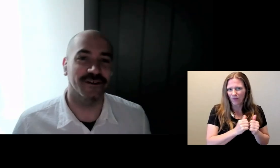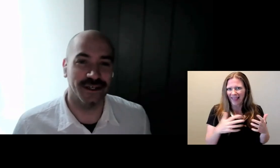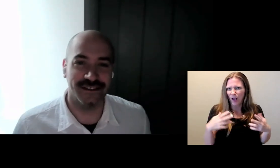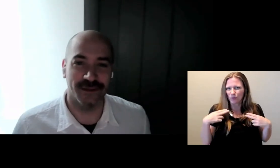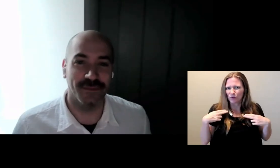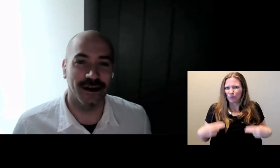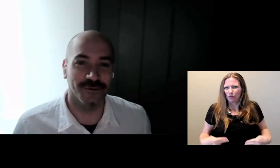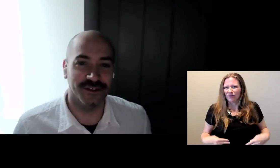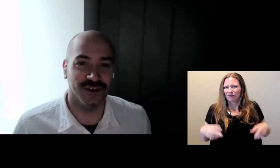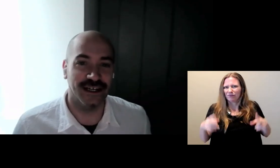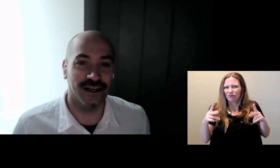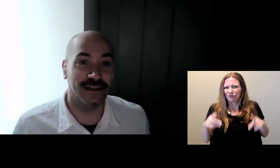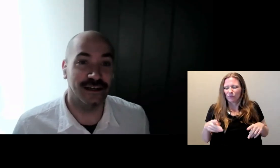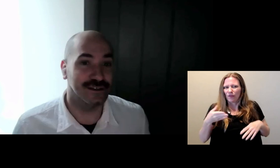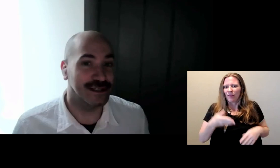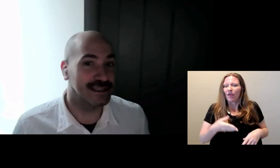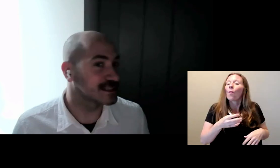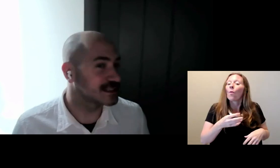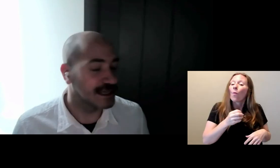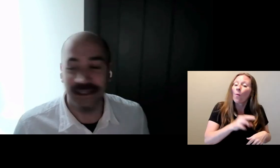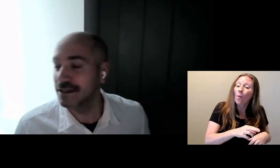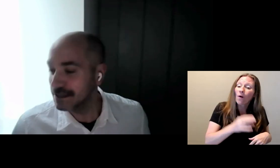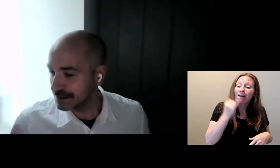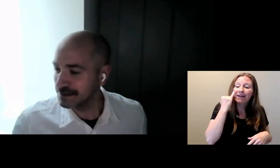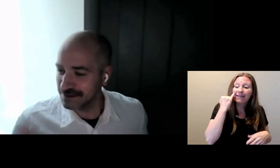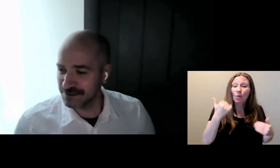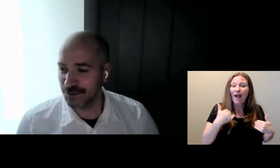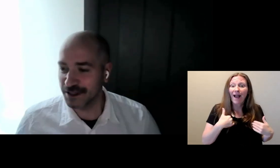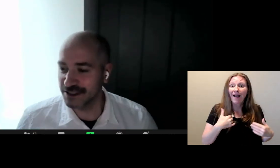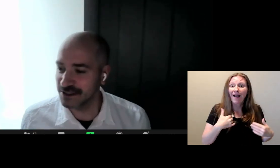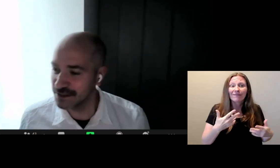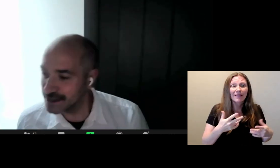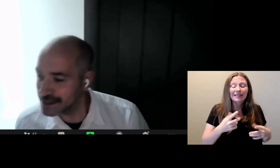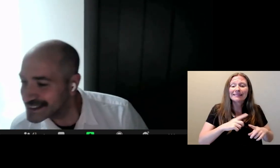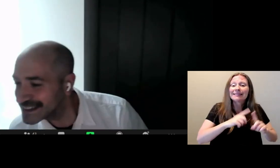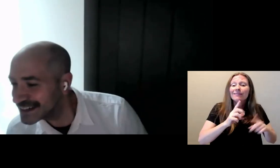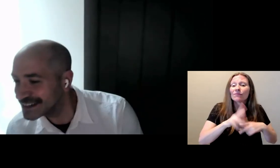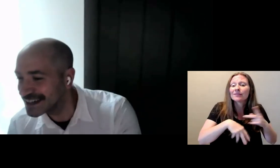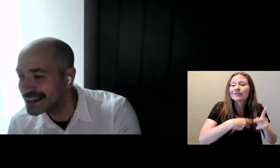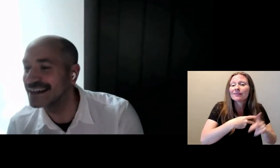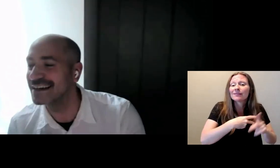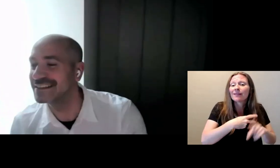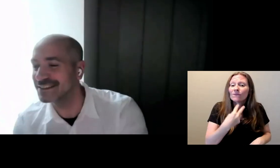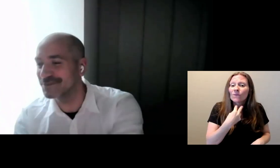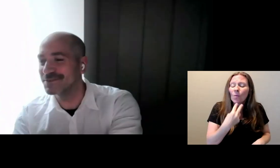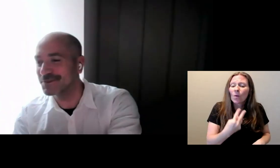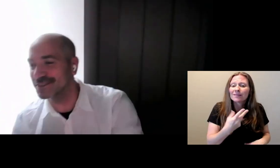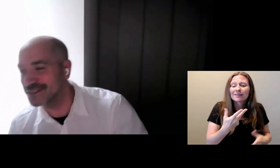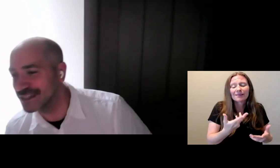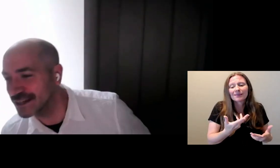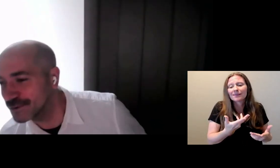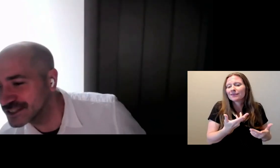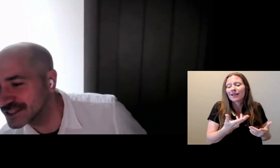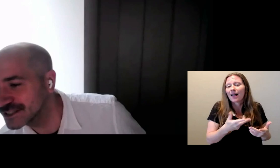voice that the model was trained on. So I think tonight... So much thanks. So we'll start taking questions.